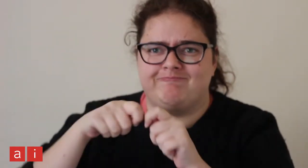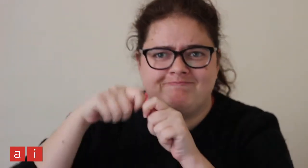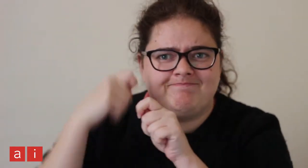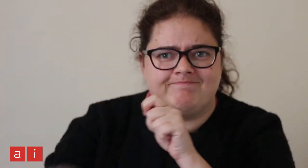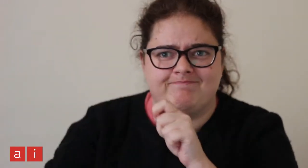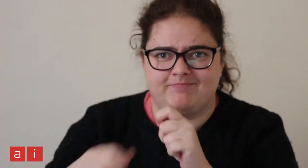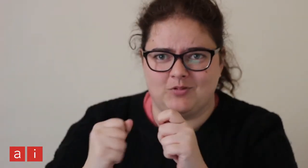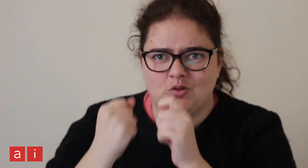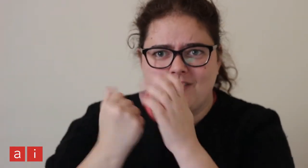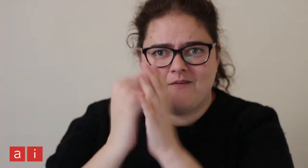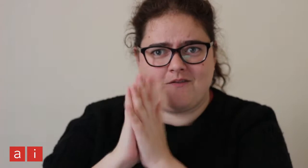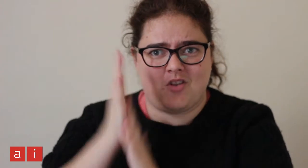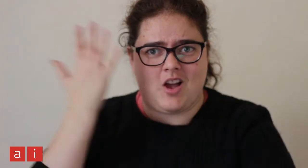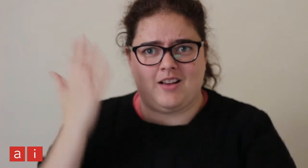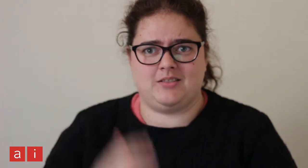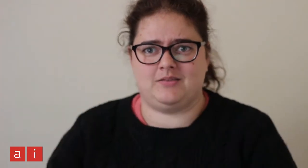Lights your fire.